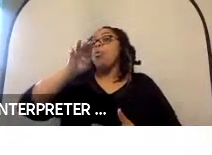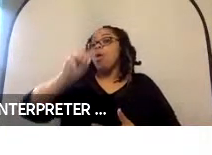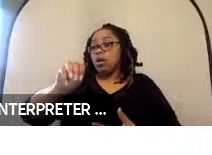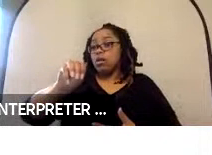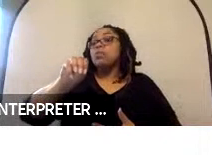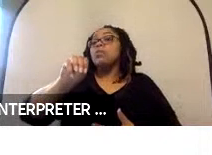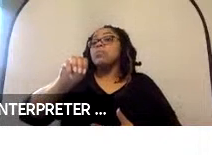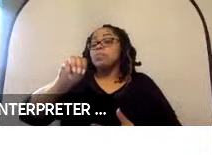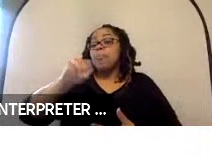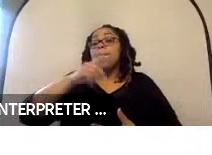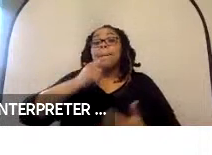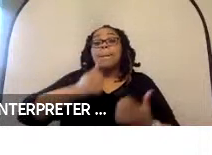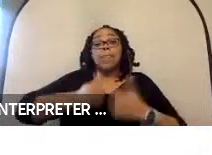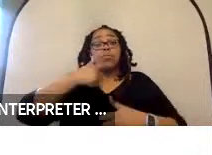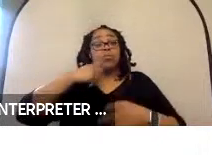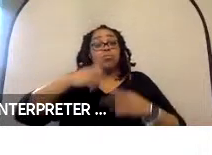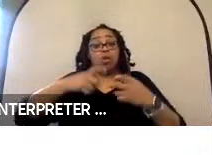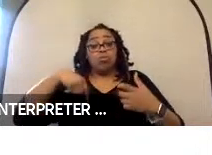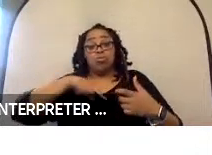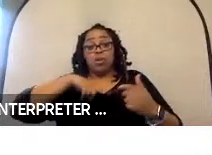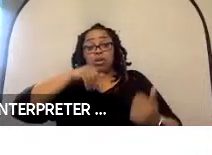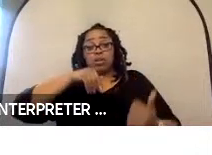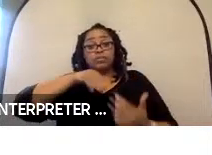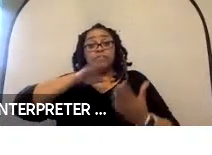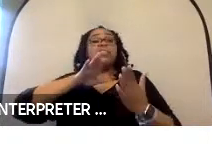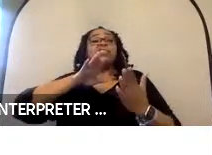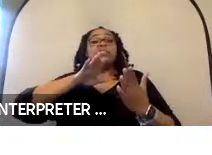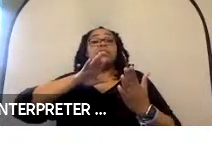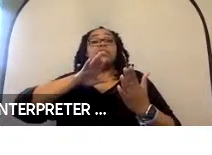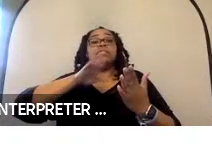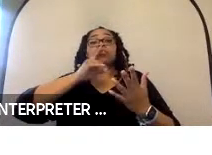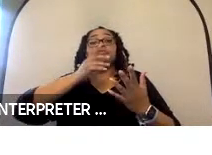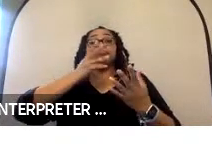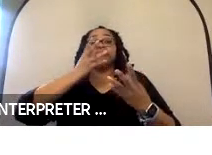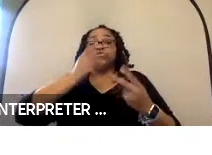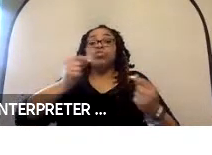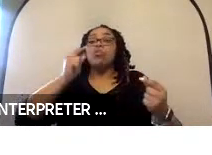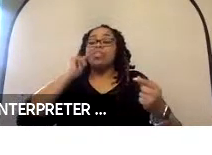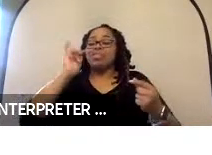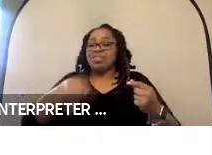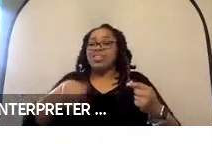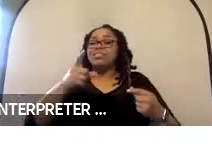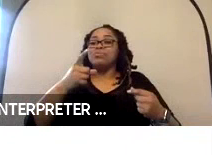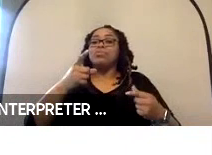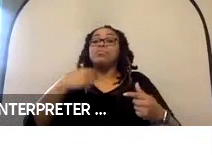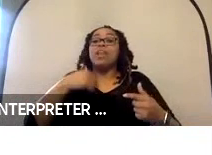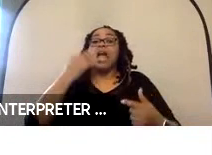the majority of the problems we were trying to solve for this. I know one of the requests